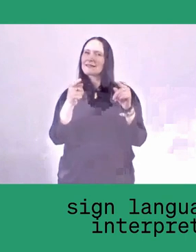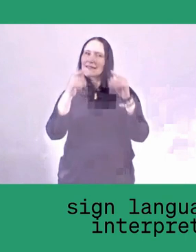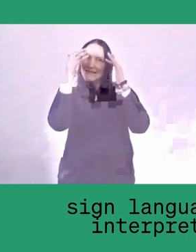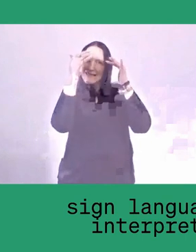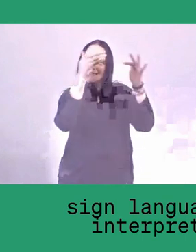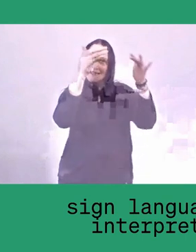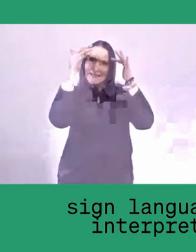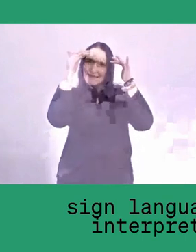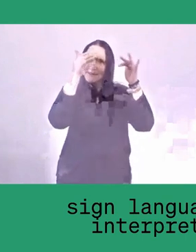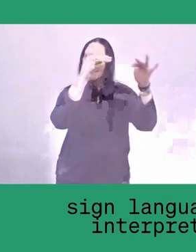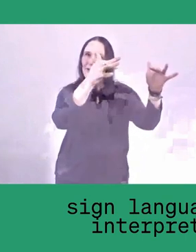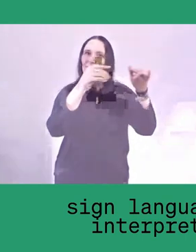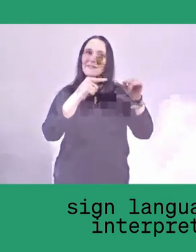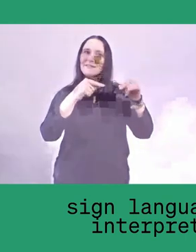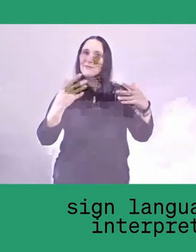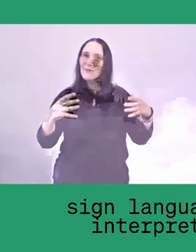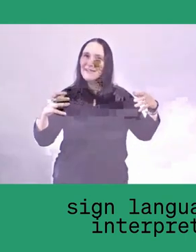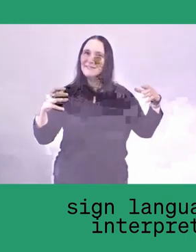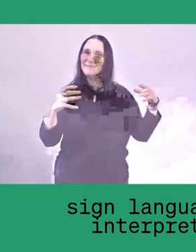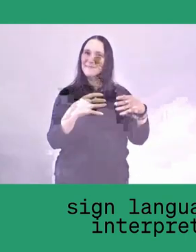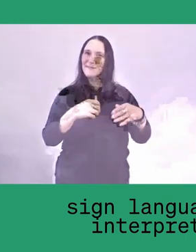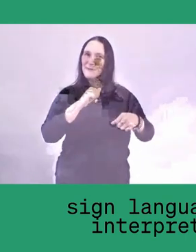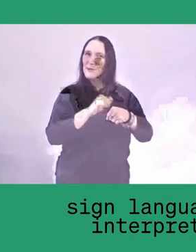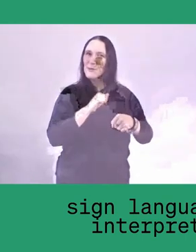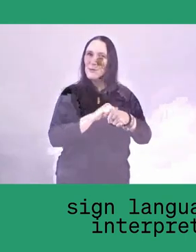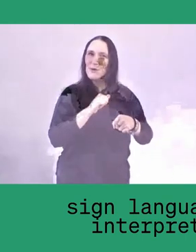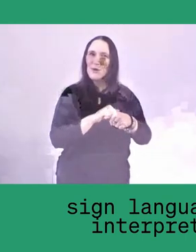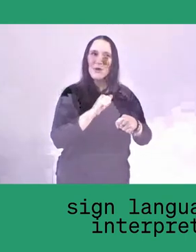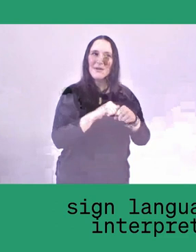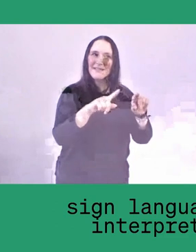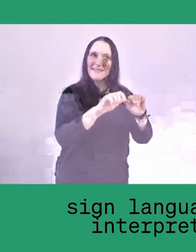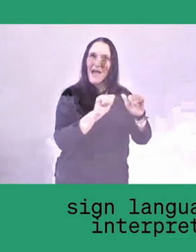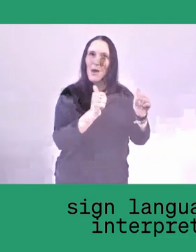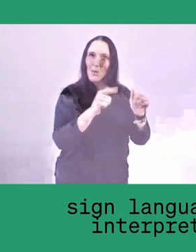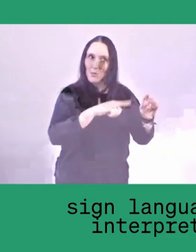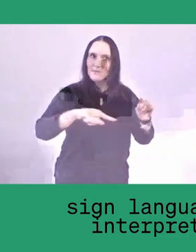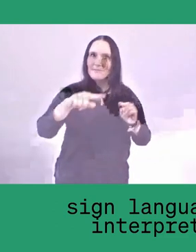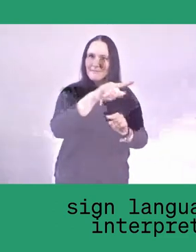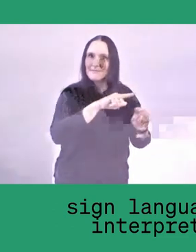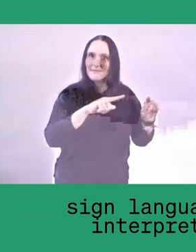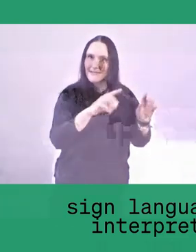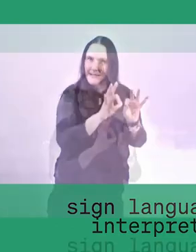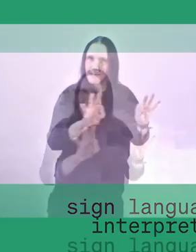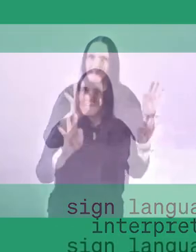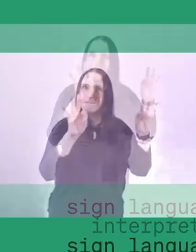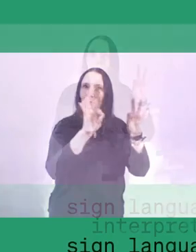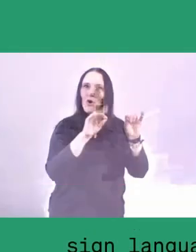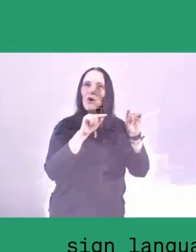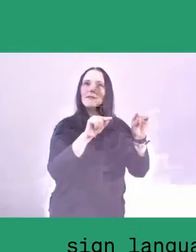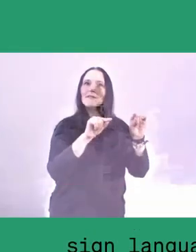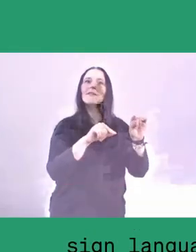has also a lot to do with respecting this kind of local knowledge